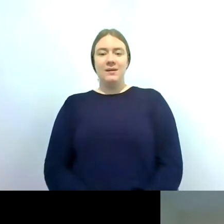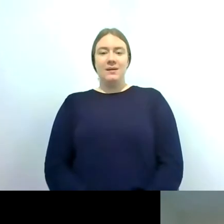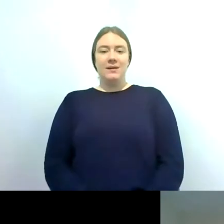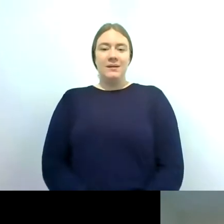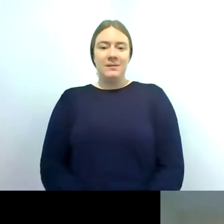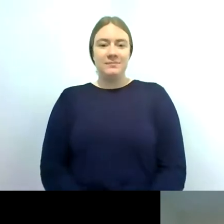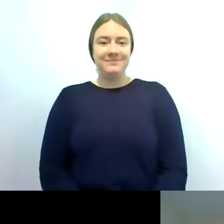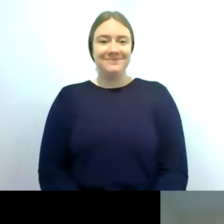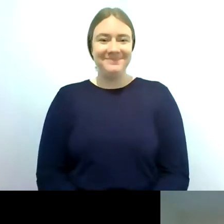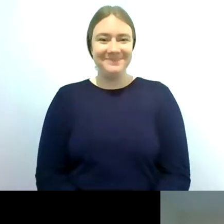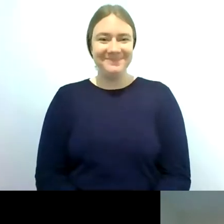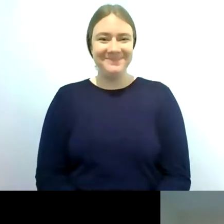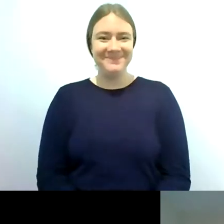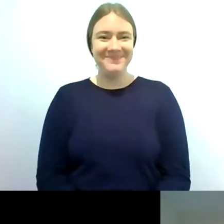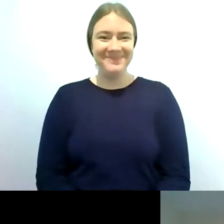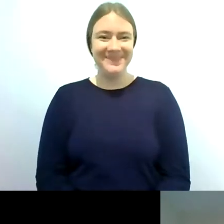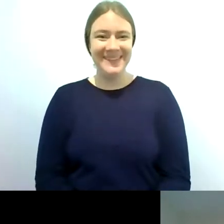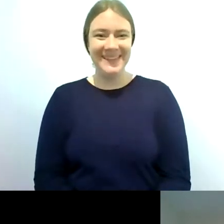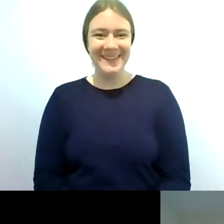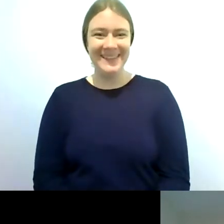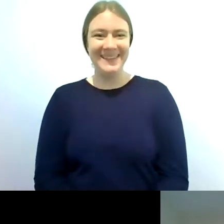i can see this question steph and i'm wondering if you're going to try and pronounce it